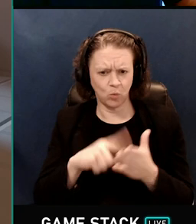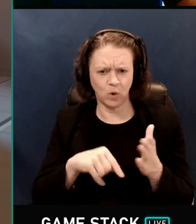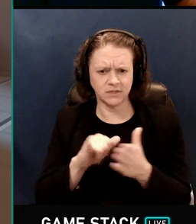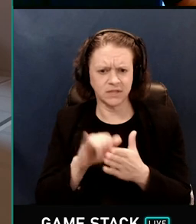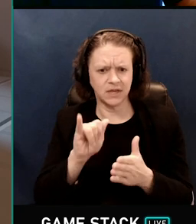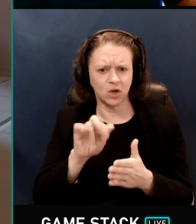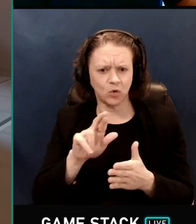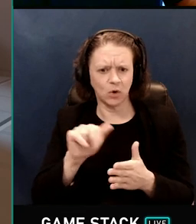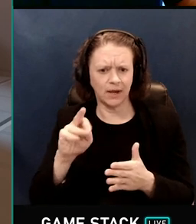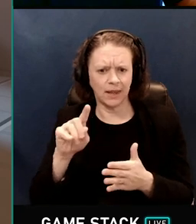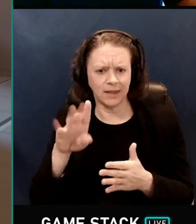of the surface normals.